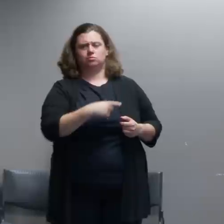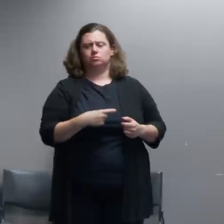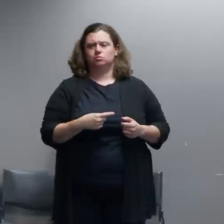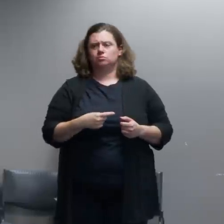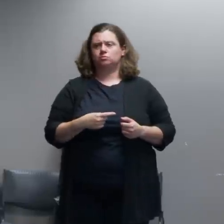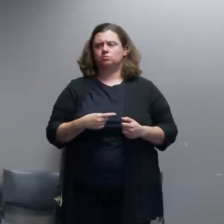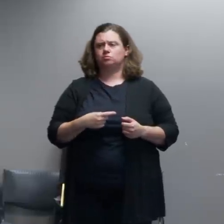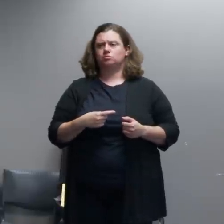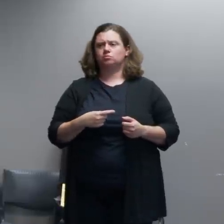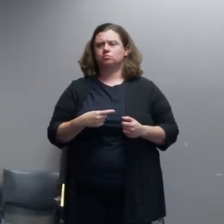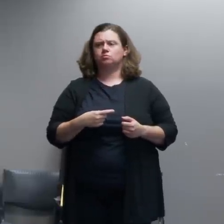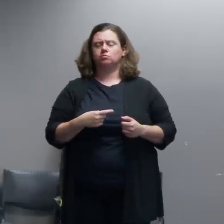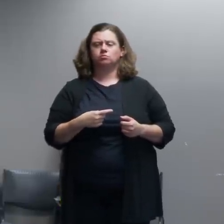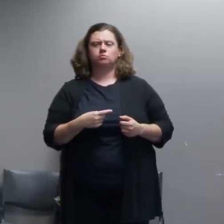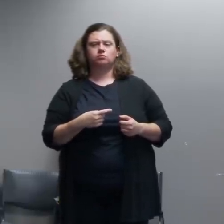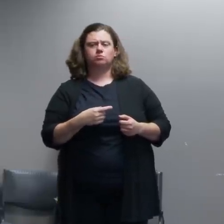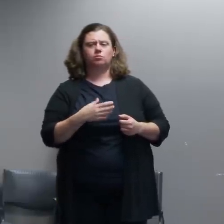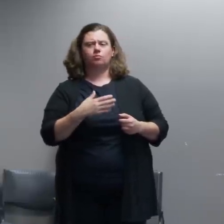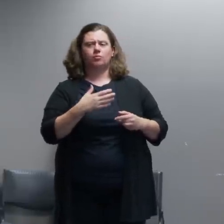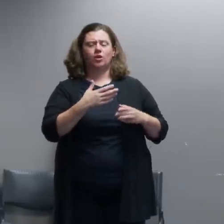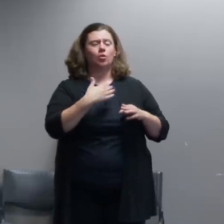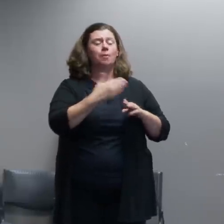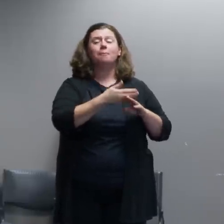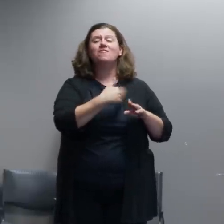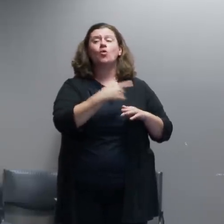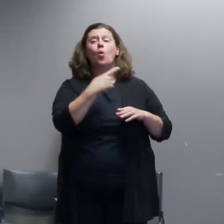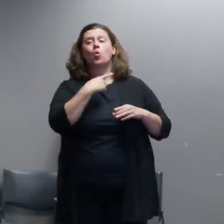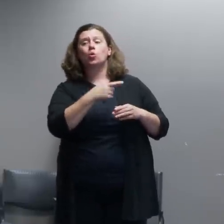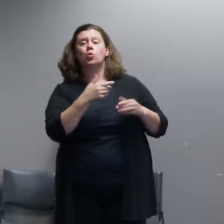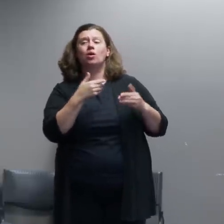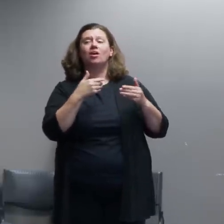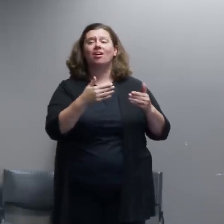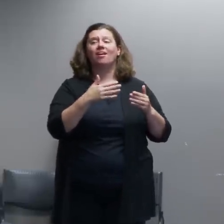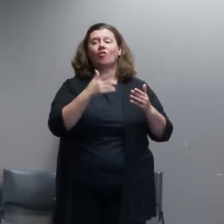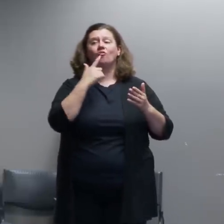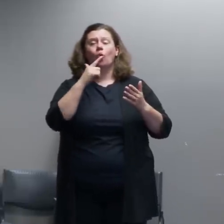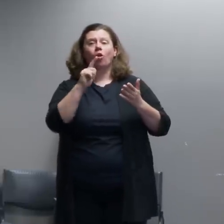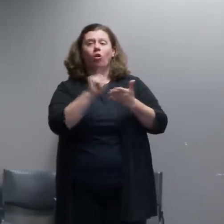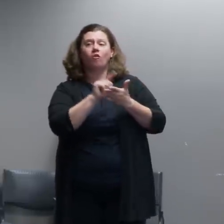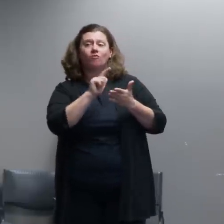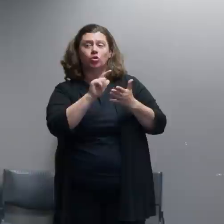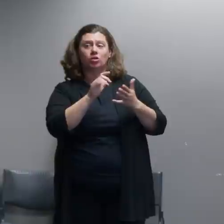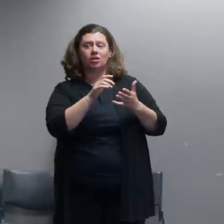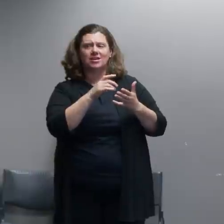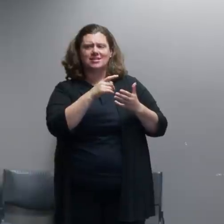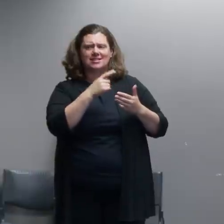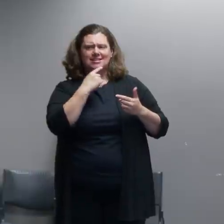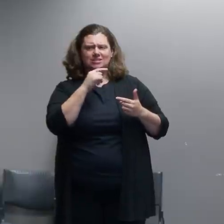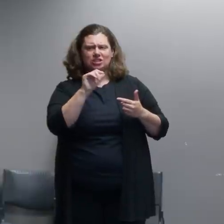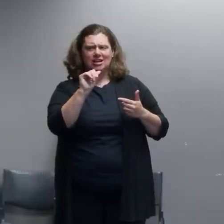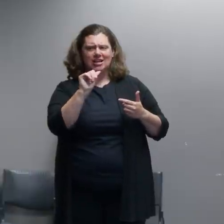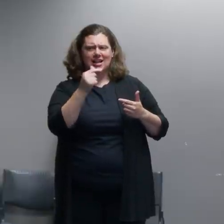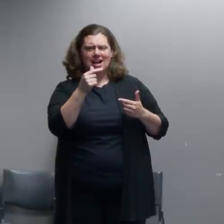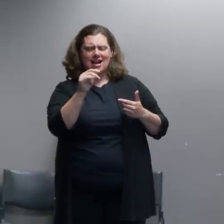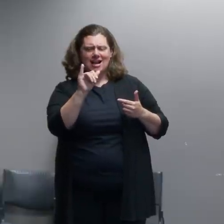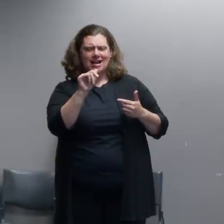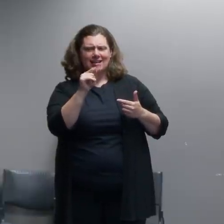unlawful assembly being declared are you still referring to them as like i think you said agitators earlier um are they protests that turn into